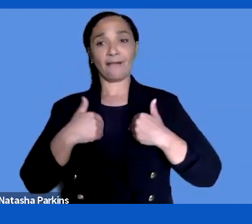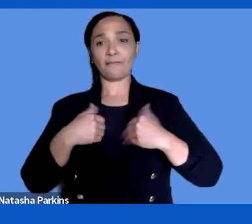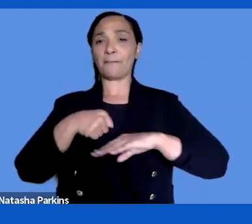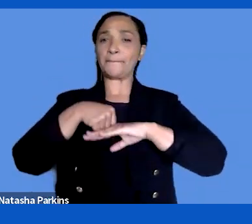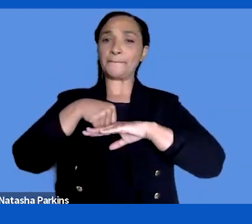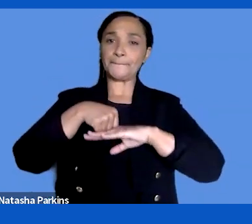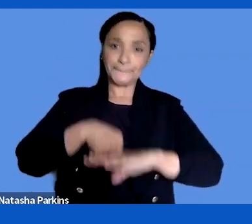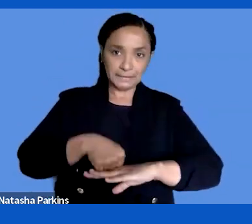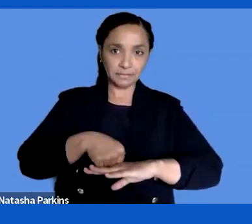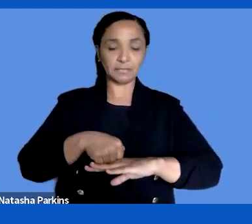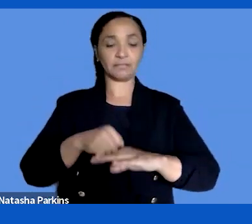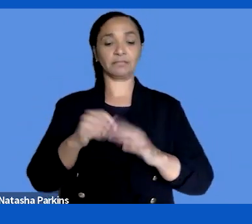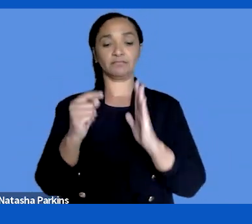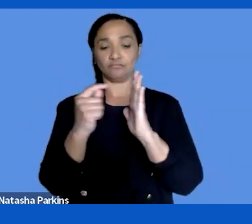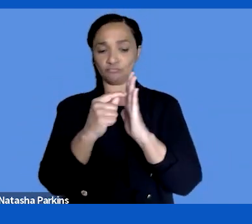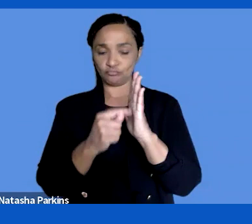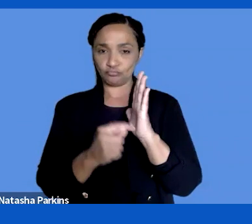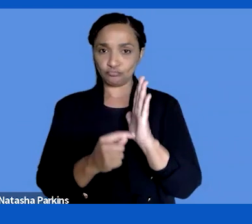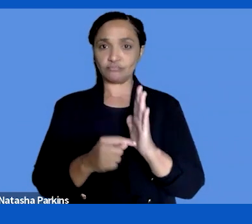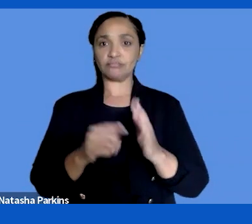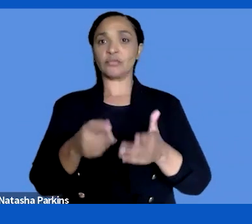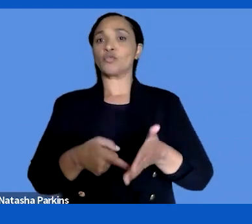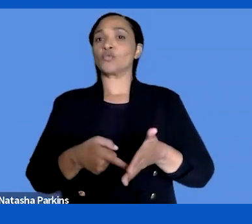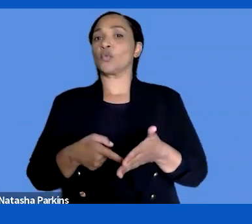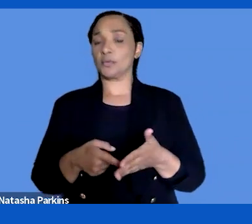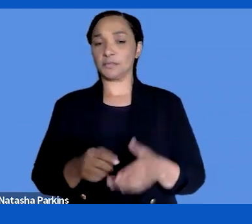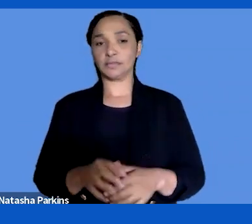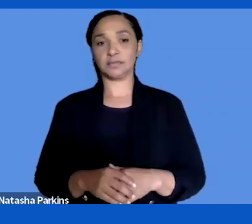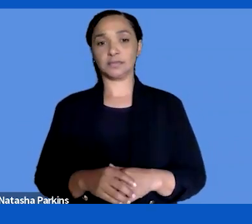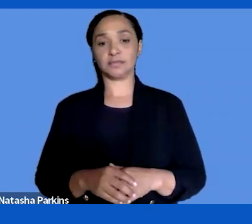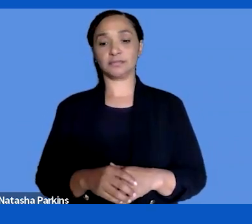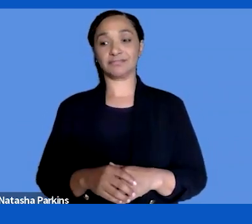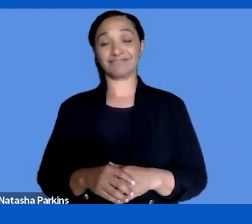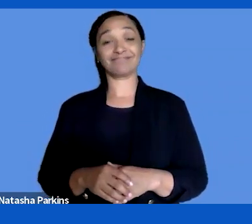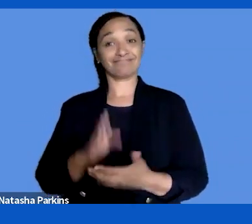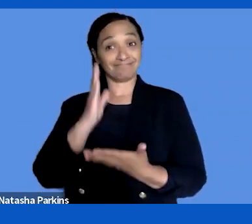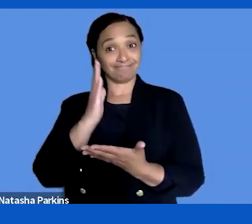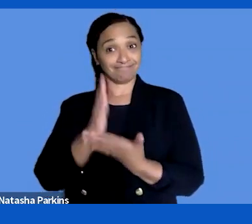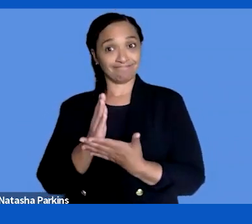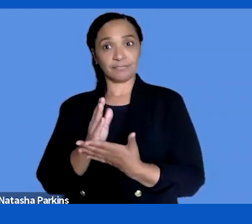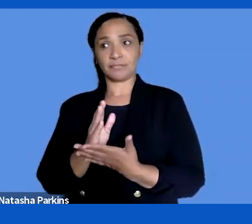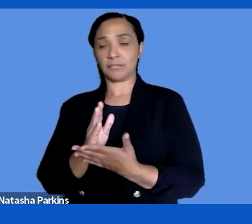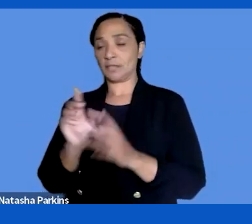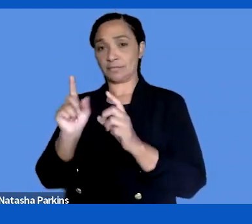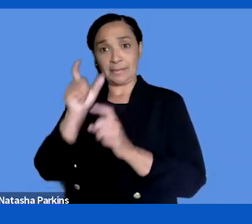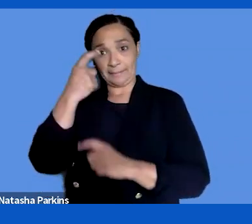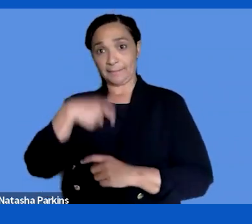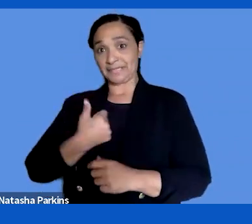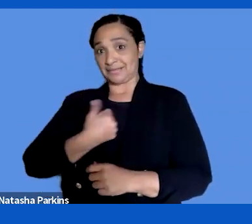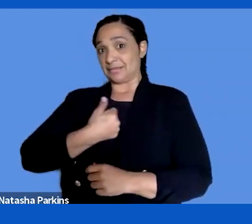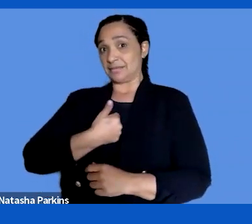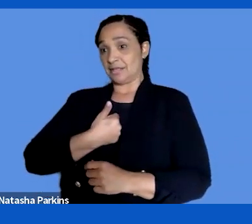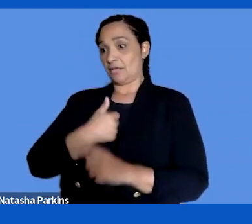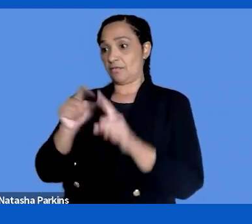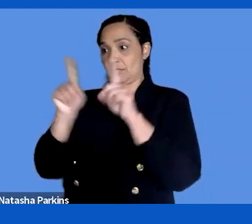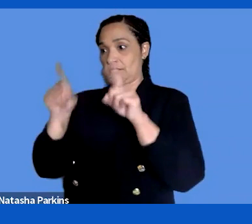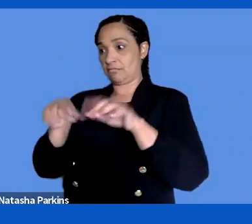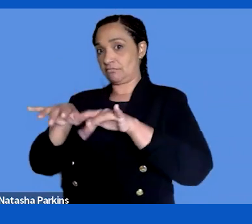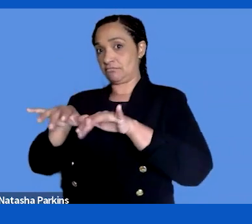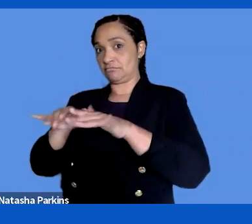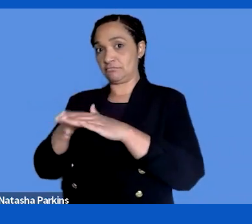And because the real world usability is not like conforming or not conforming question. It is not